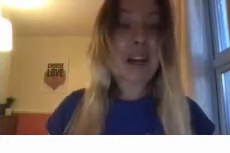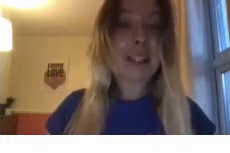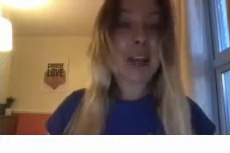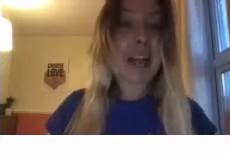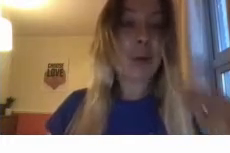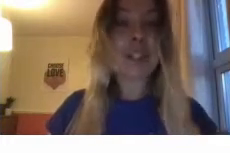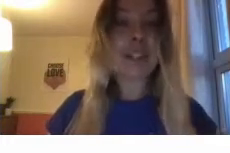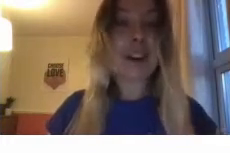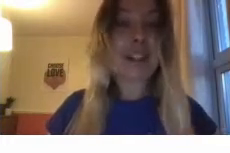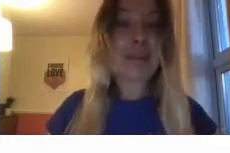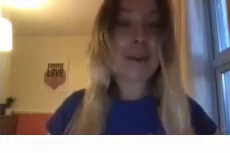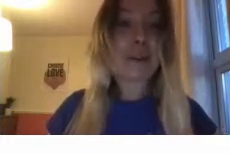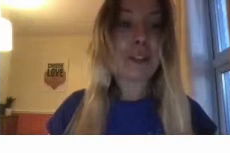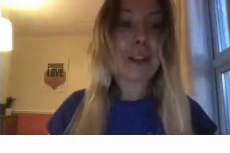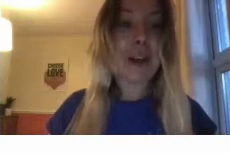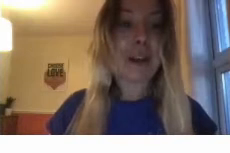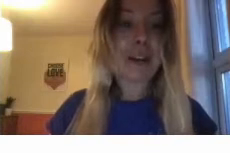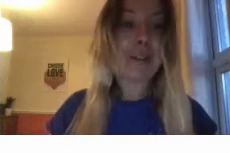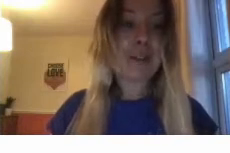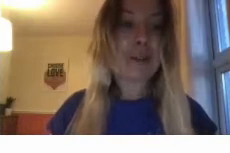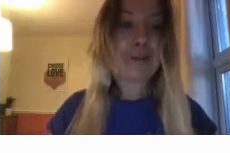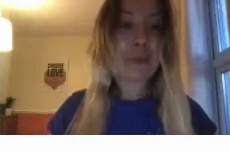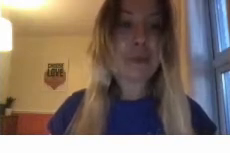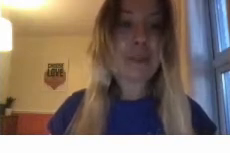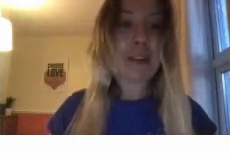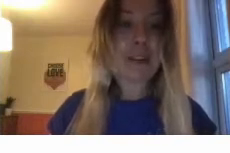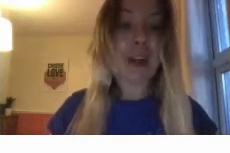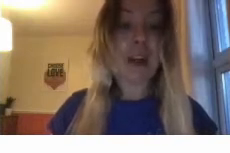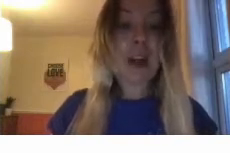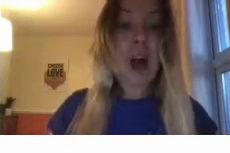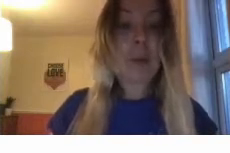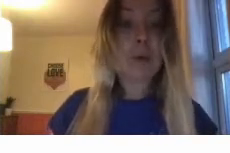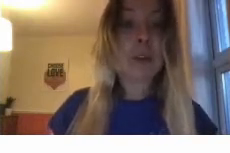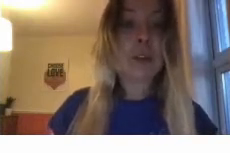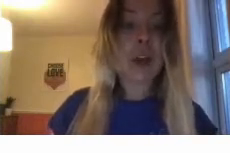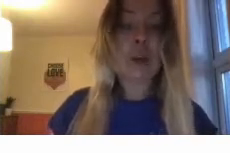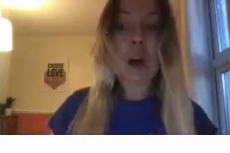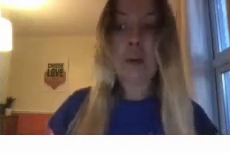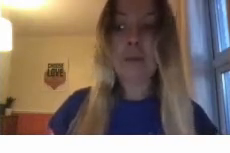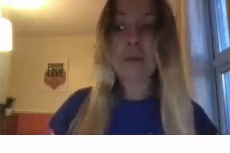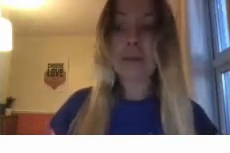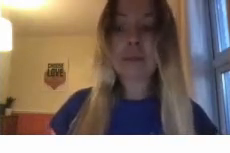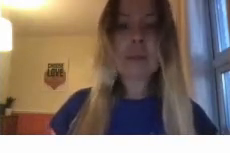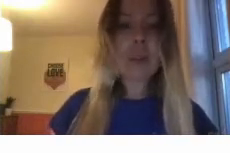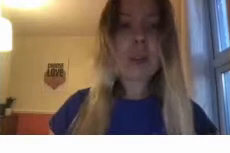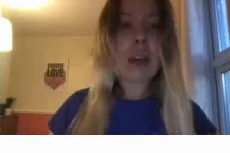sign language society focused kind of social which would be really good fun. Also to let you know at